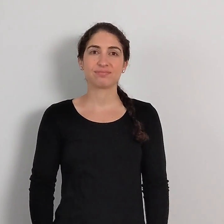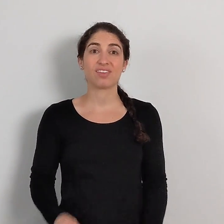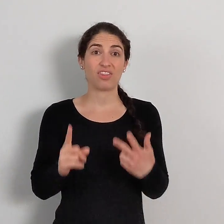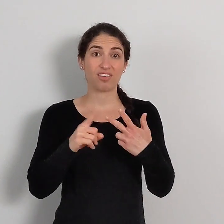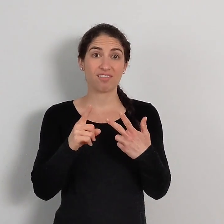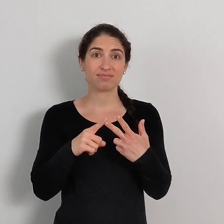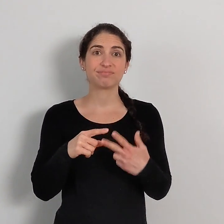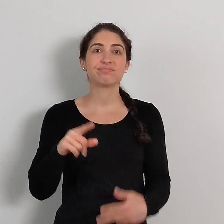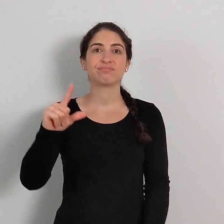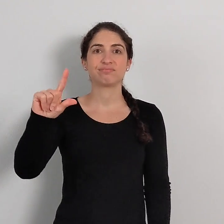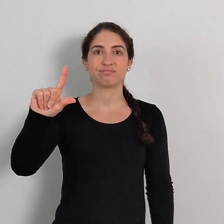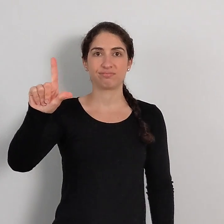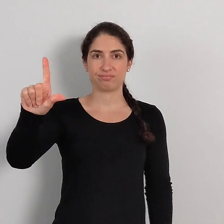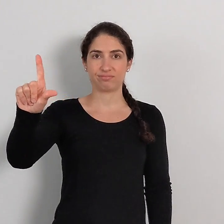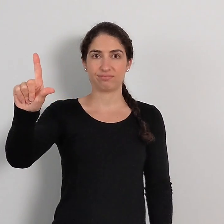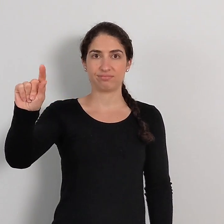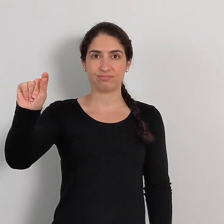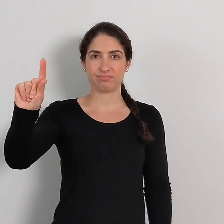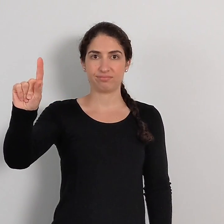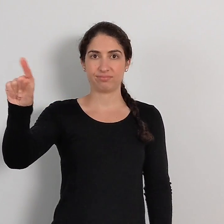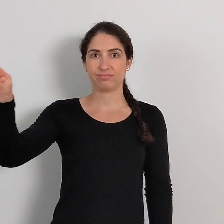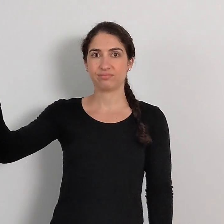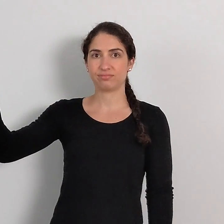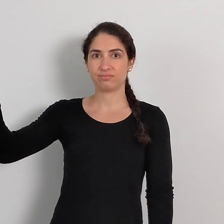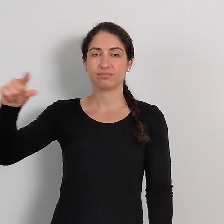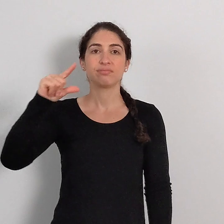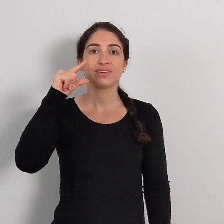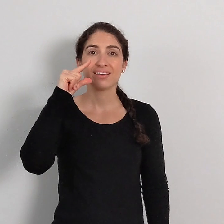A third way: Just these two fingers -- index and thumb -- "Cat".